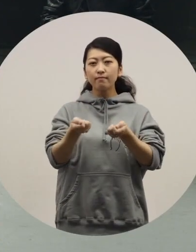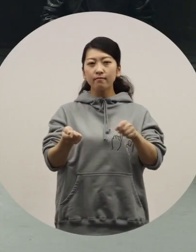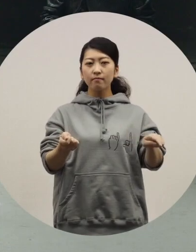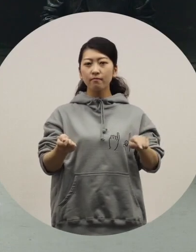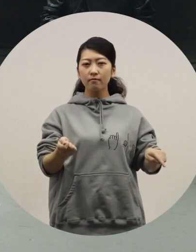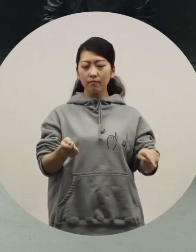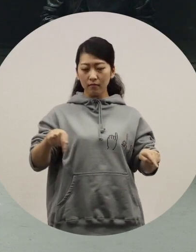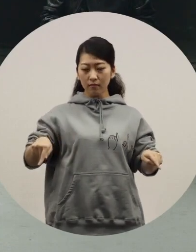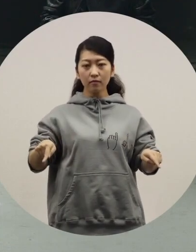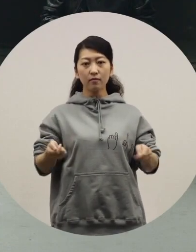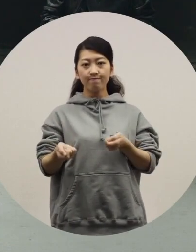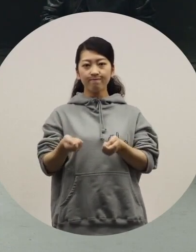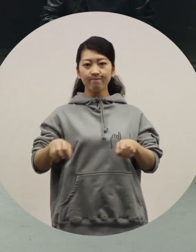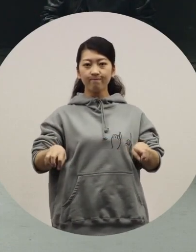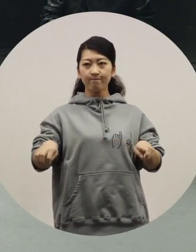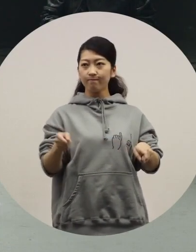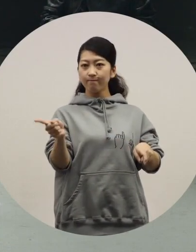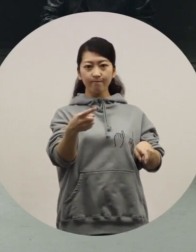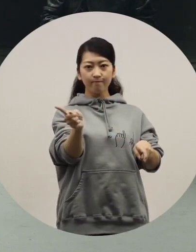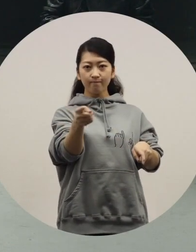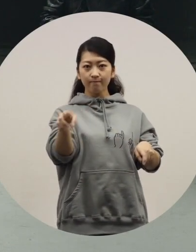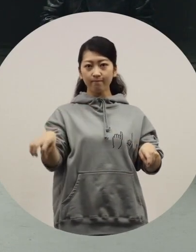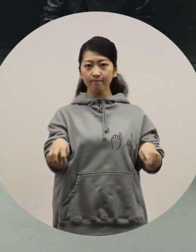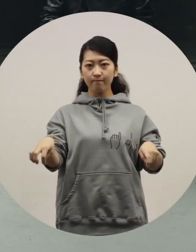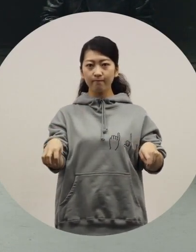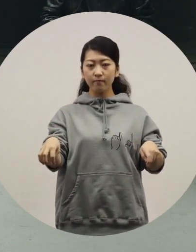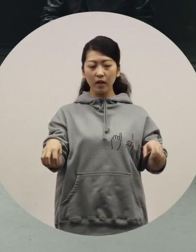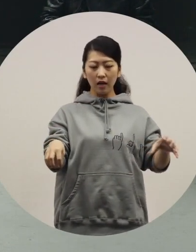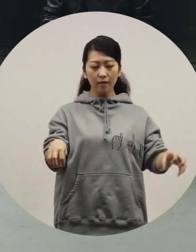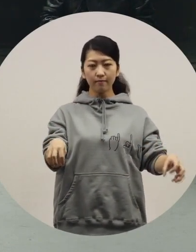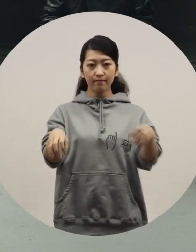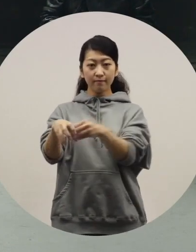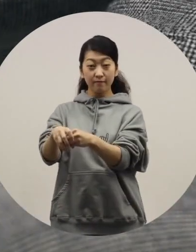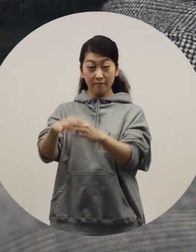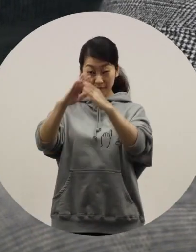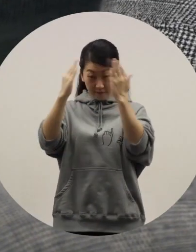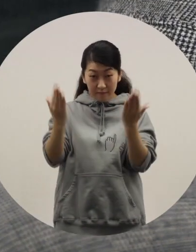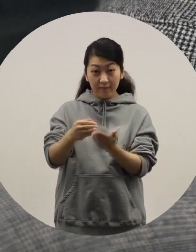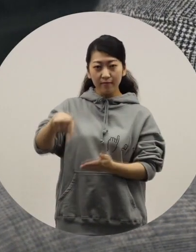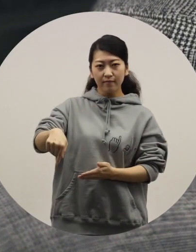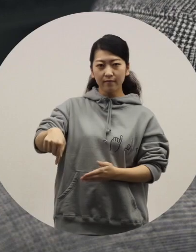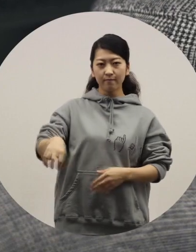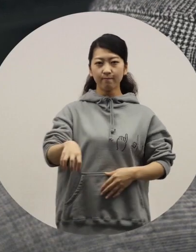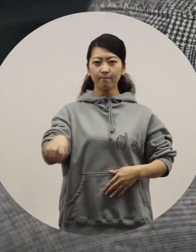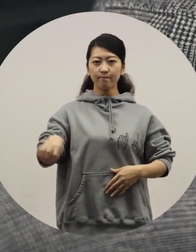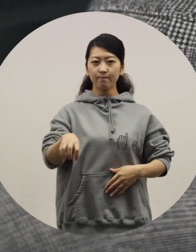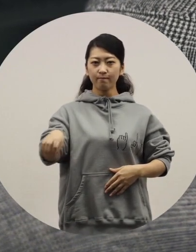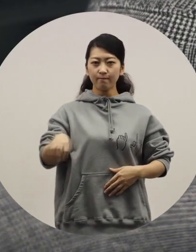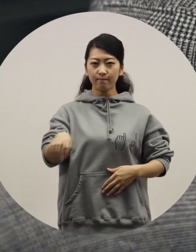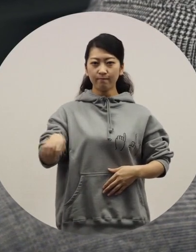and there is a controller on the other side. We gathered these functions to one side to make it possible for users to operate with one hand.